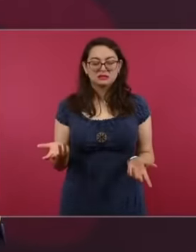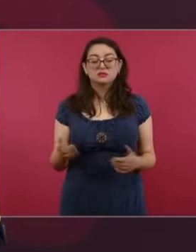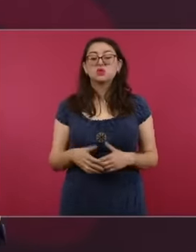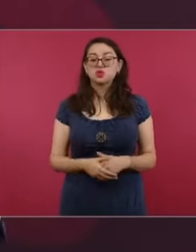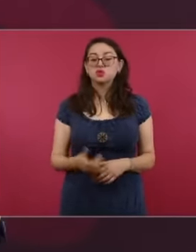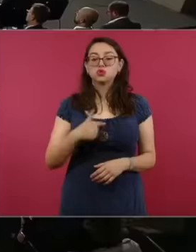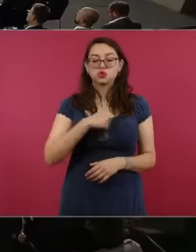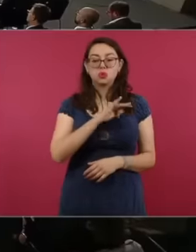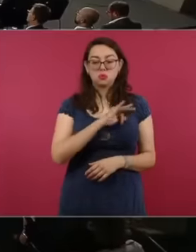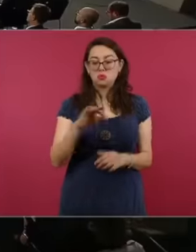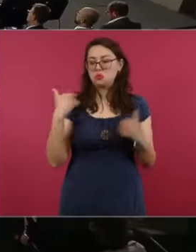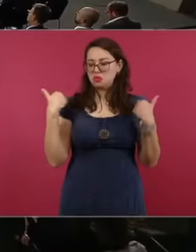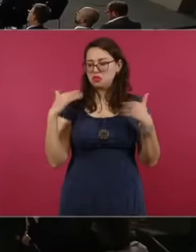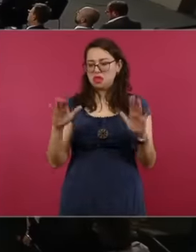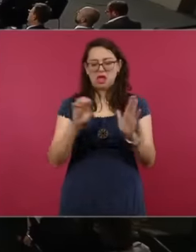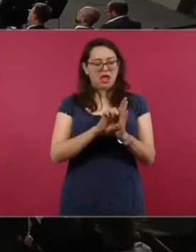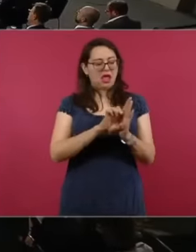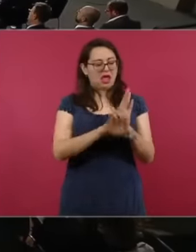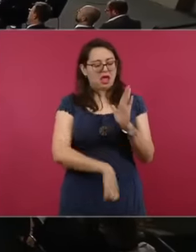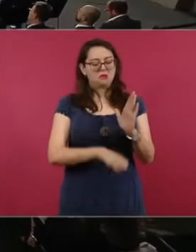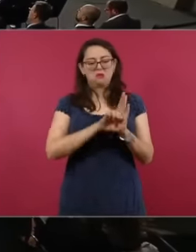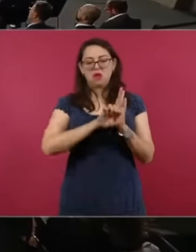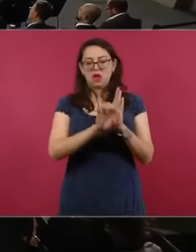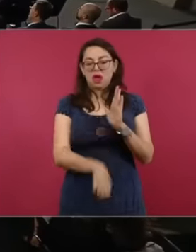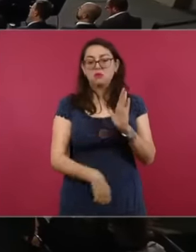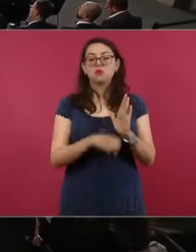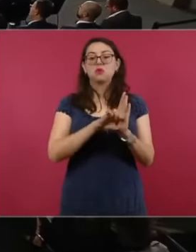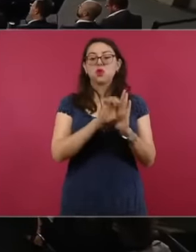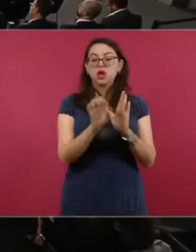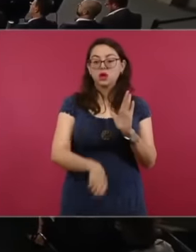I hope